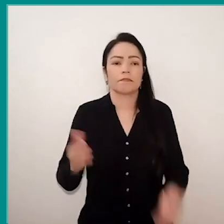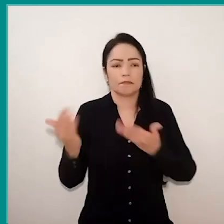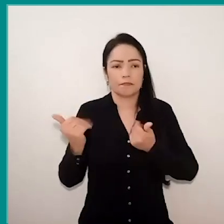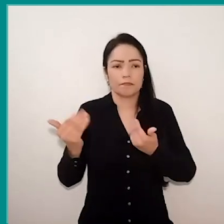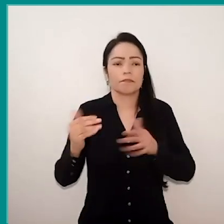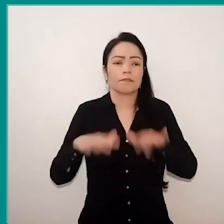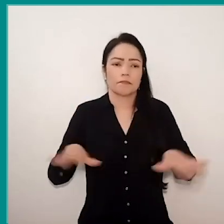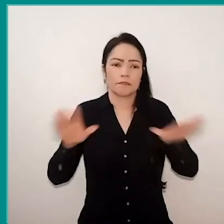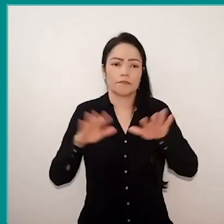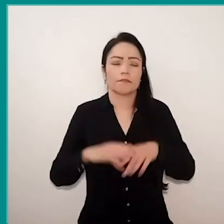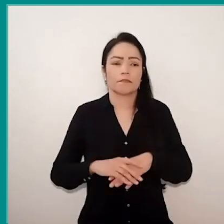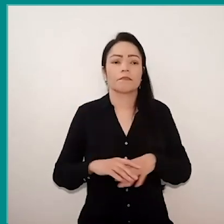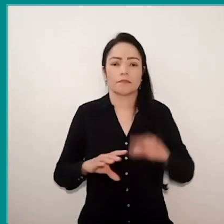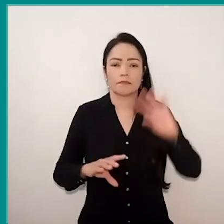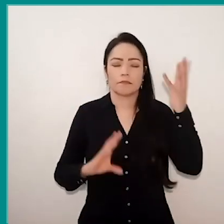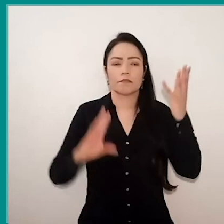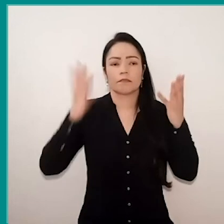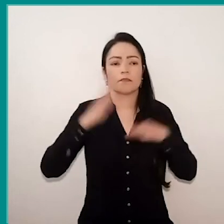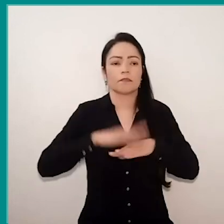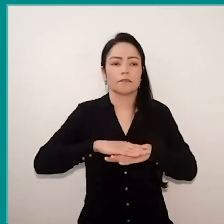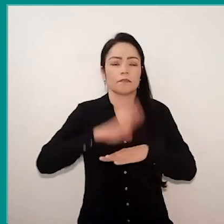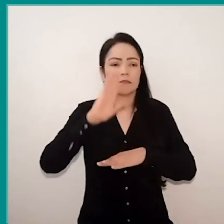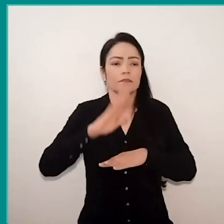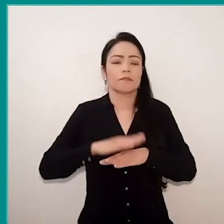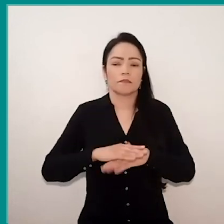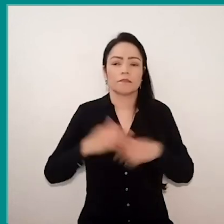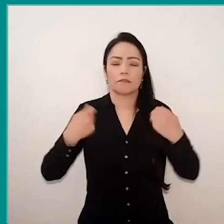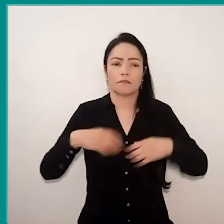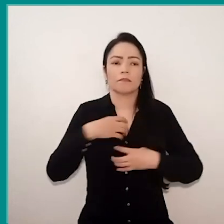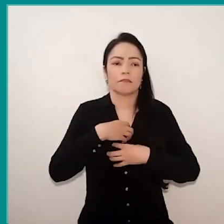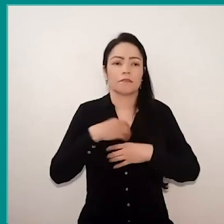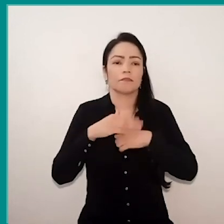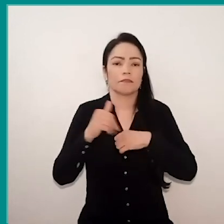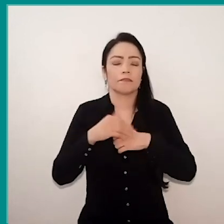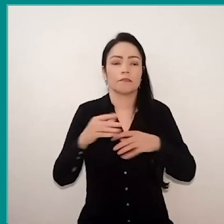they are increasingly needy of listening, of affection,